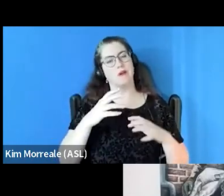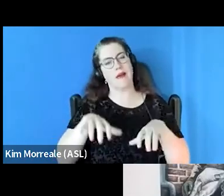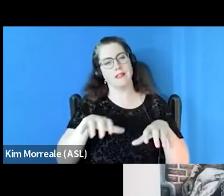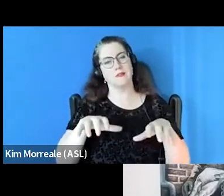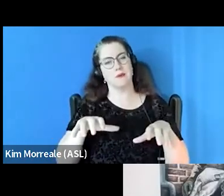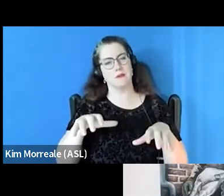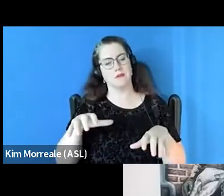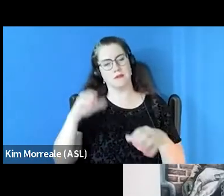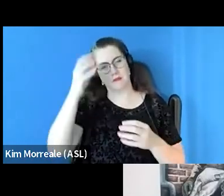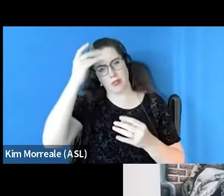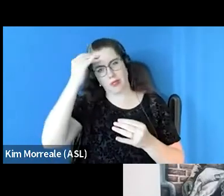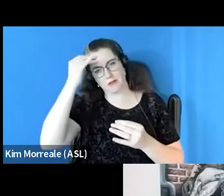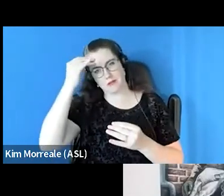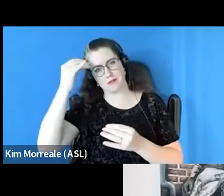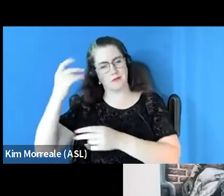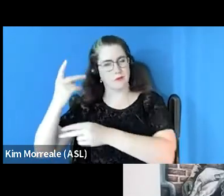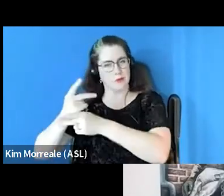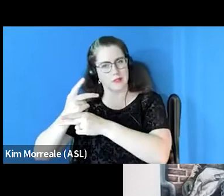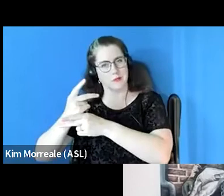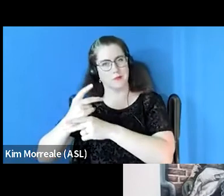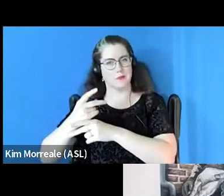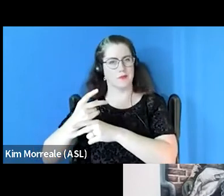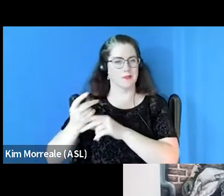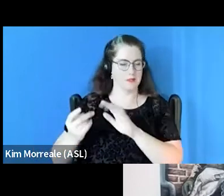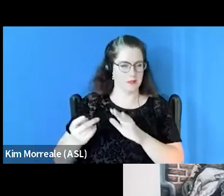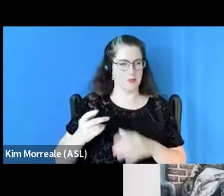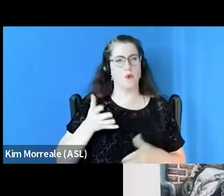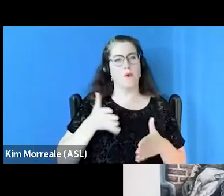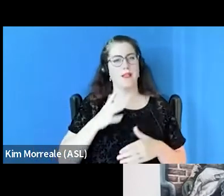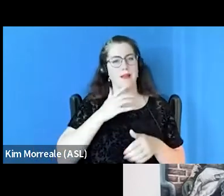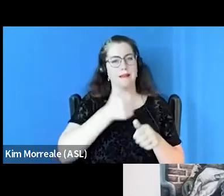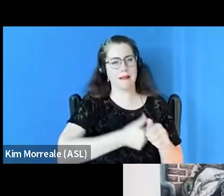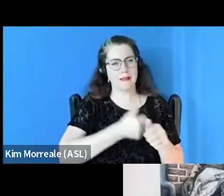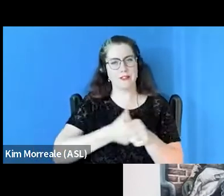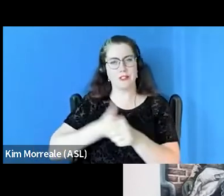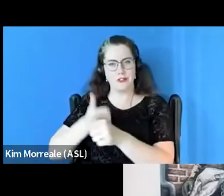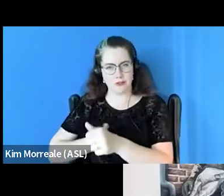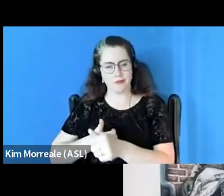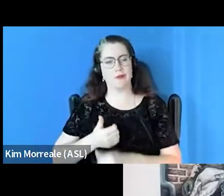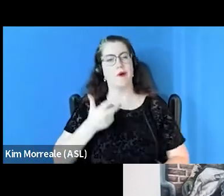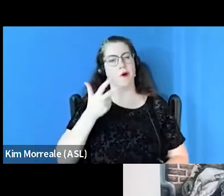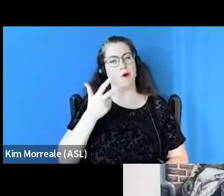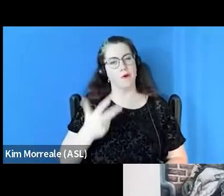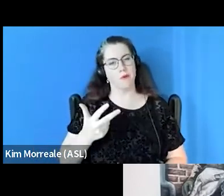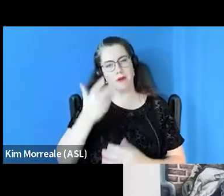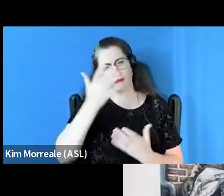And so I wanna let the three panelists each give you three actionable takeaways from the webinar today